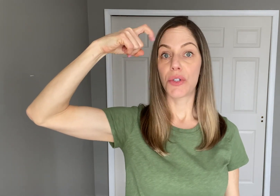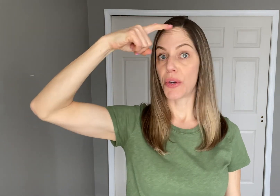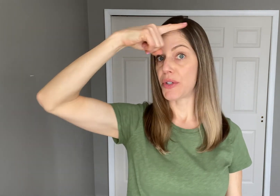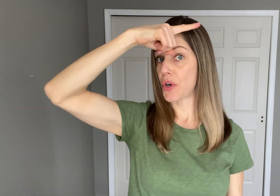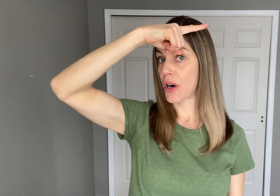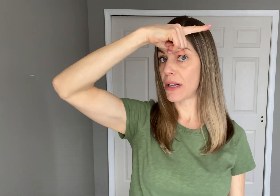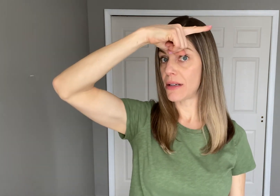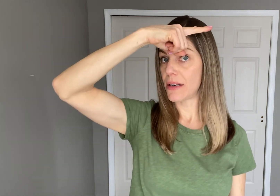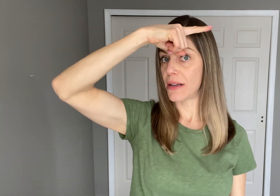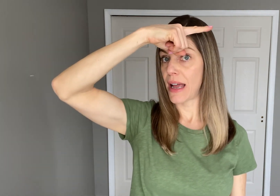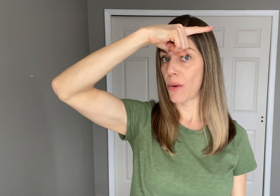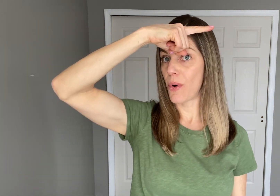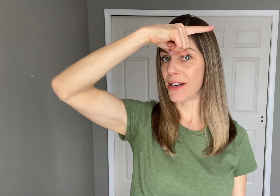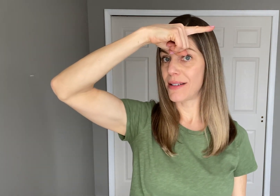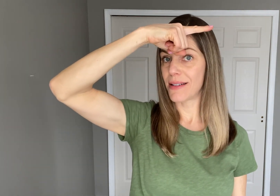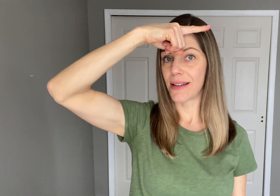So you start at a "1"